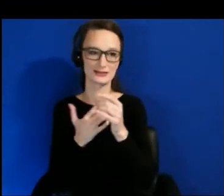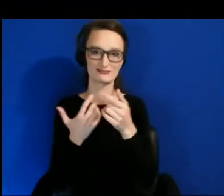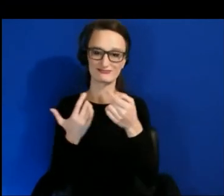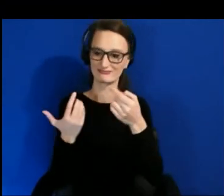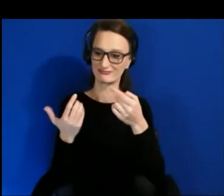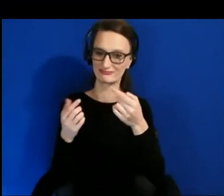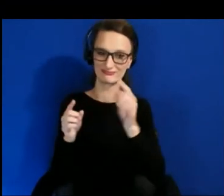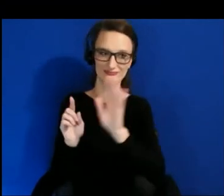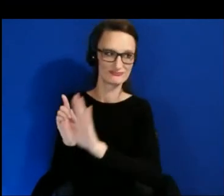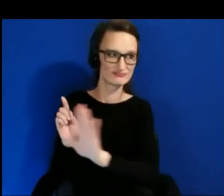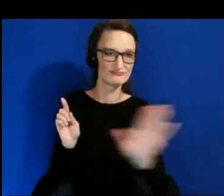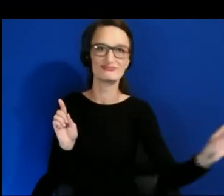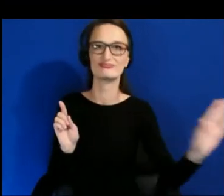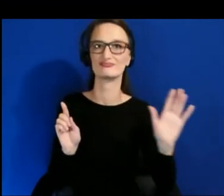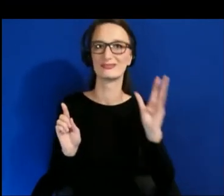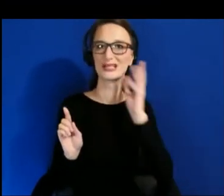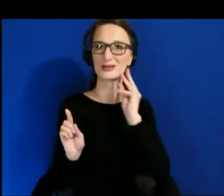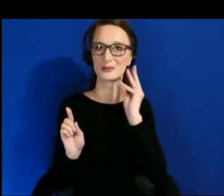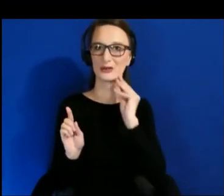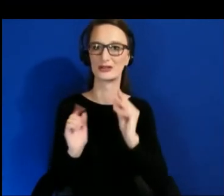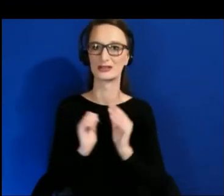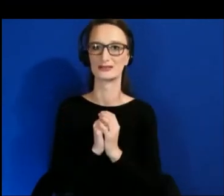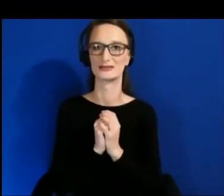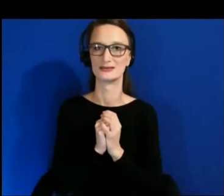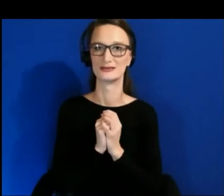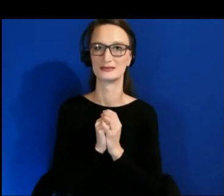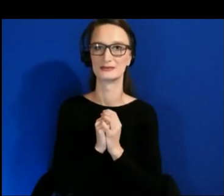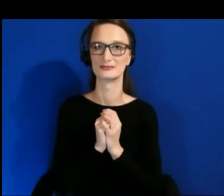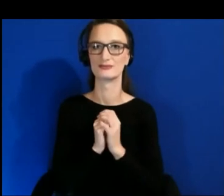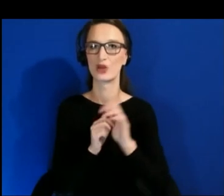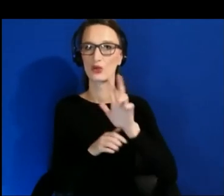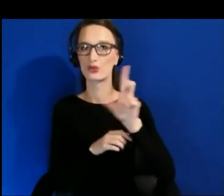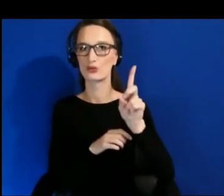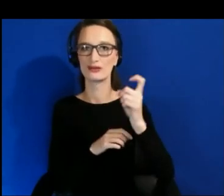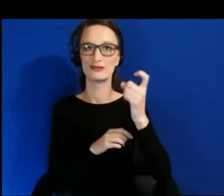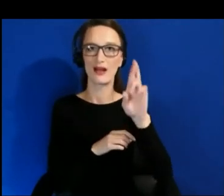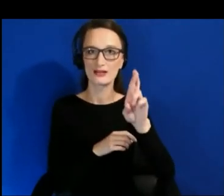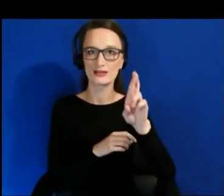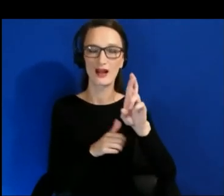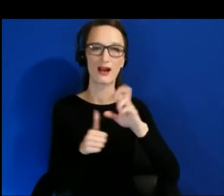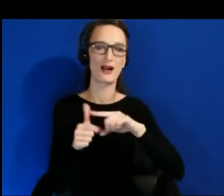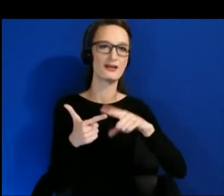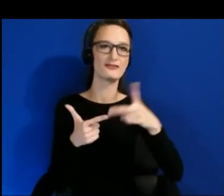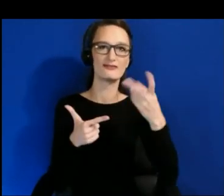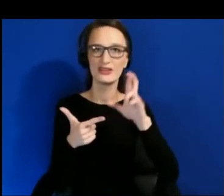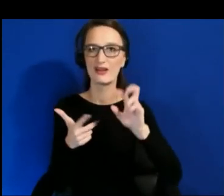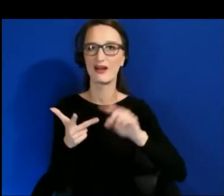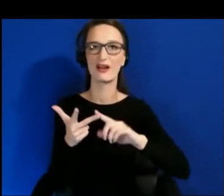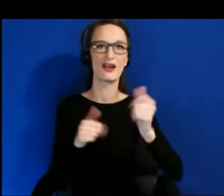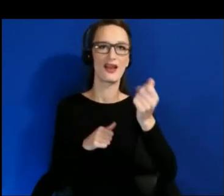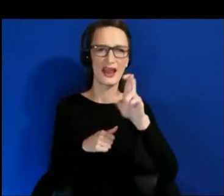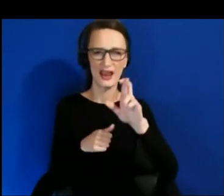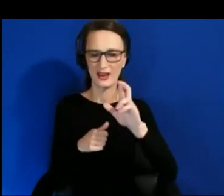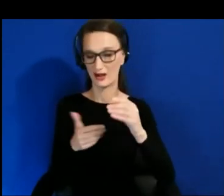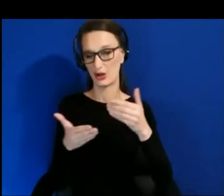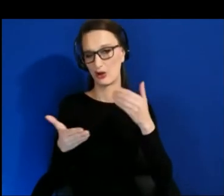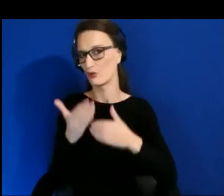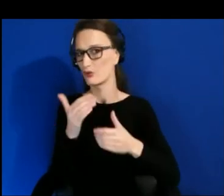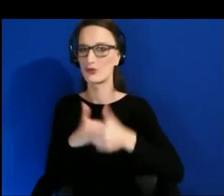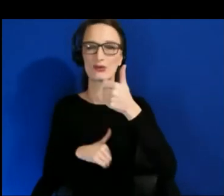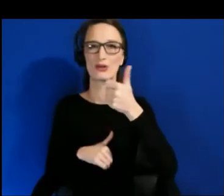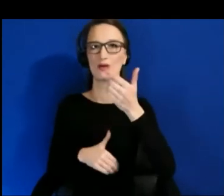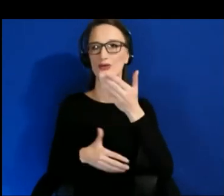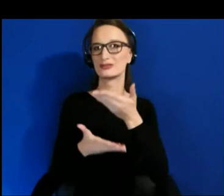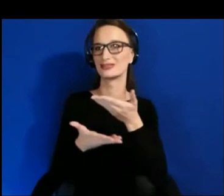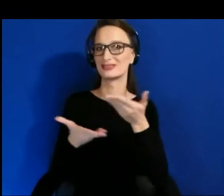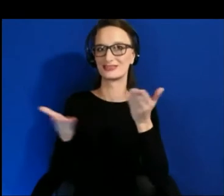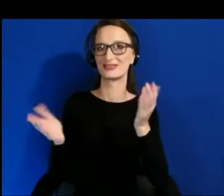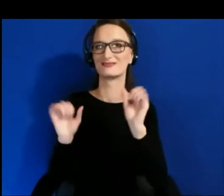3D, XR, VR, AR is the closest that you can get to having those lived experiences.